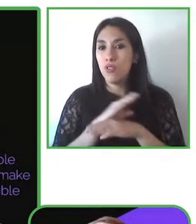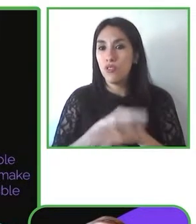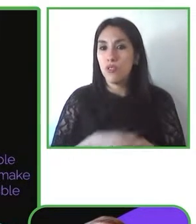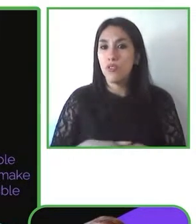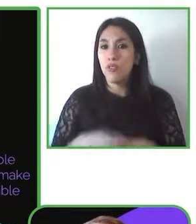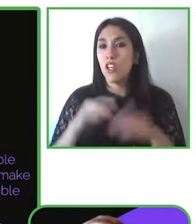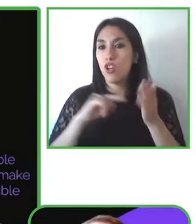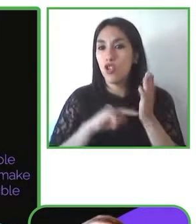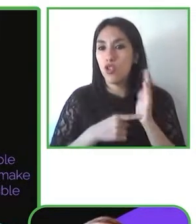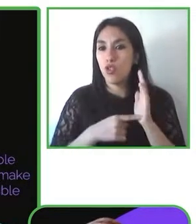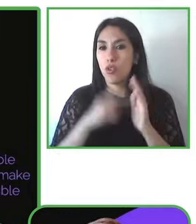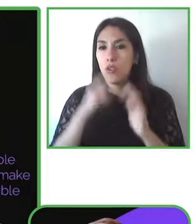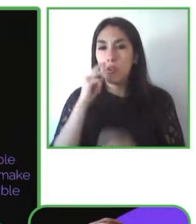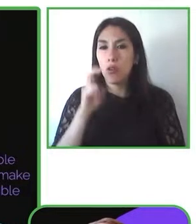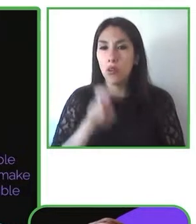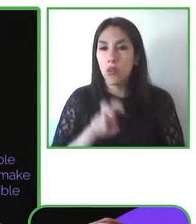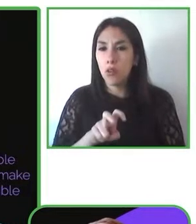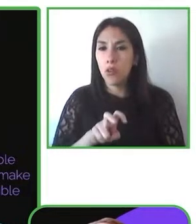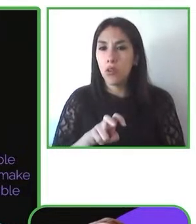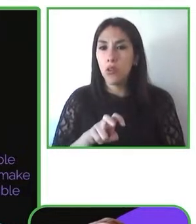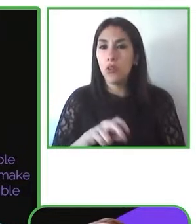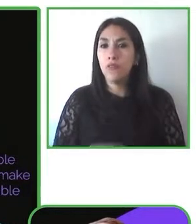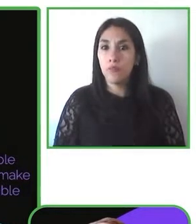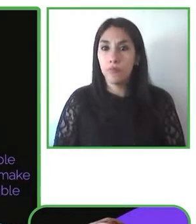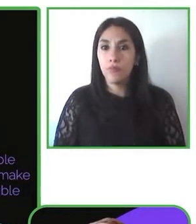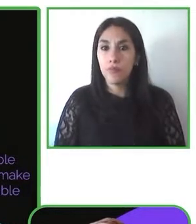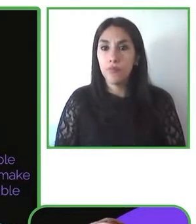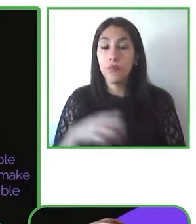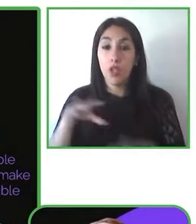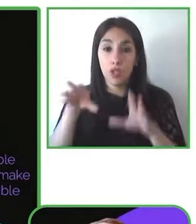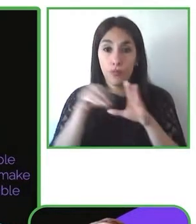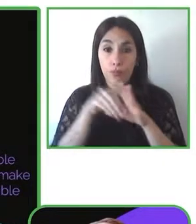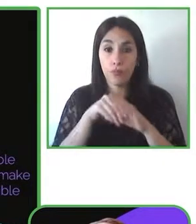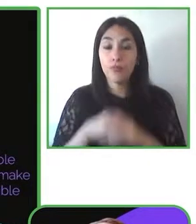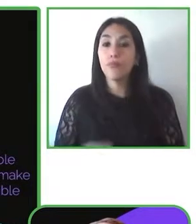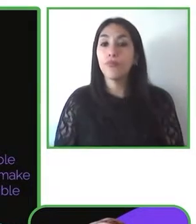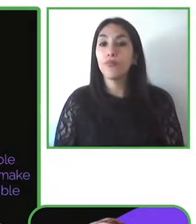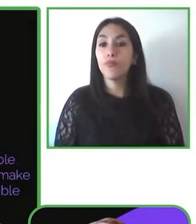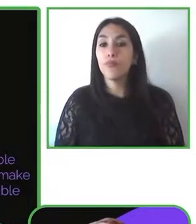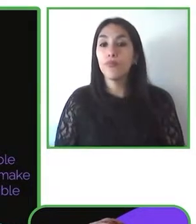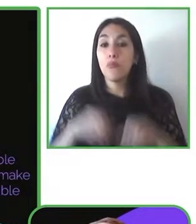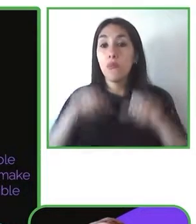inclusion breaking down technical and physical barriers allowing for social change to occur